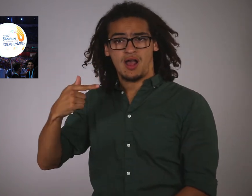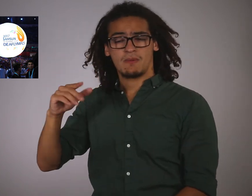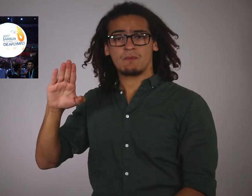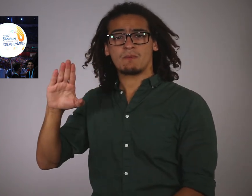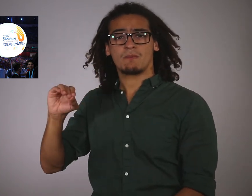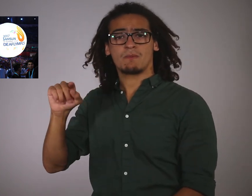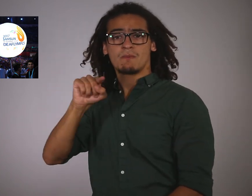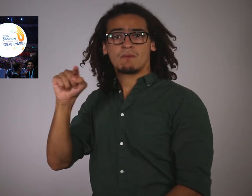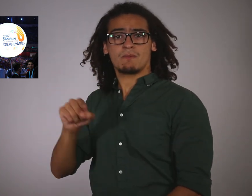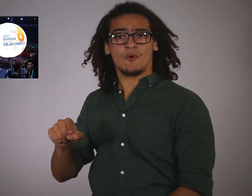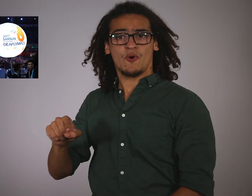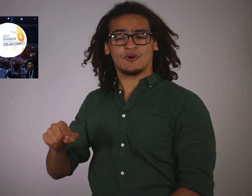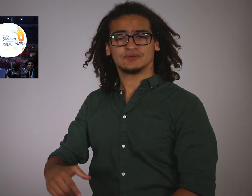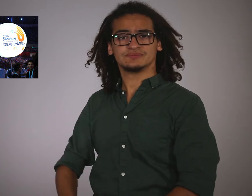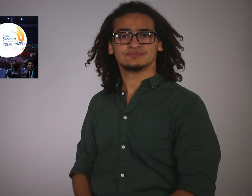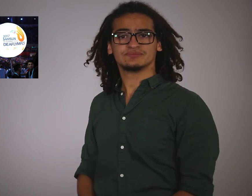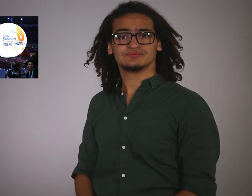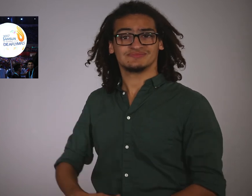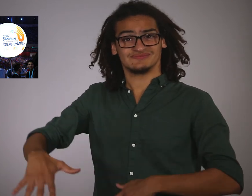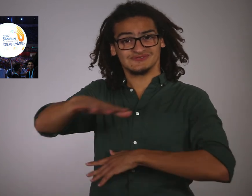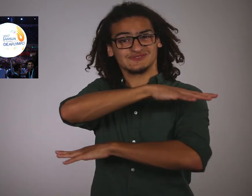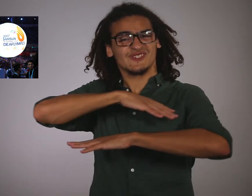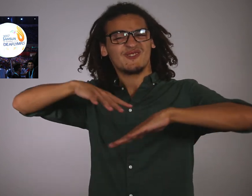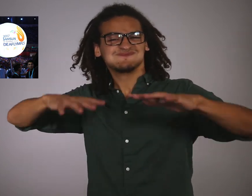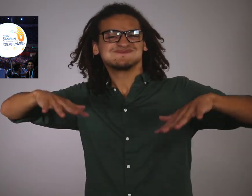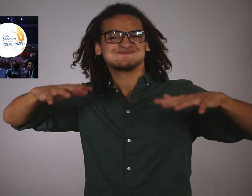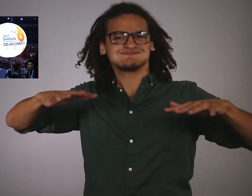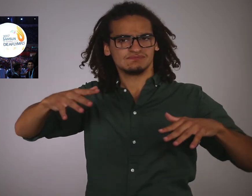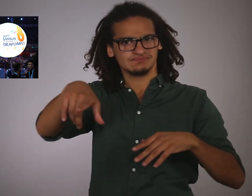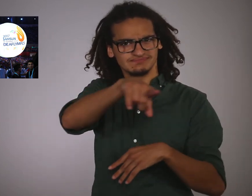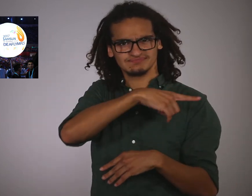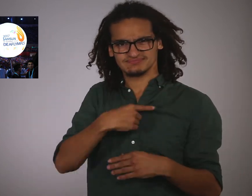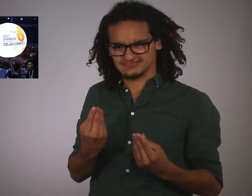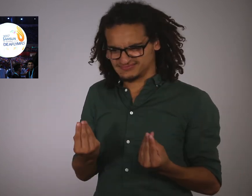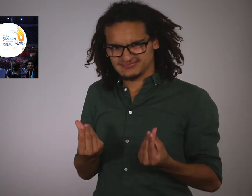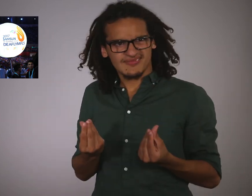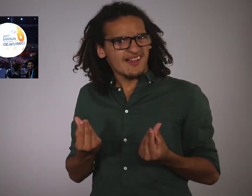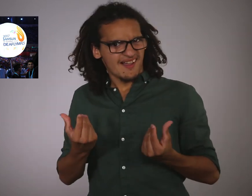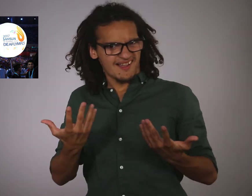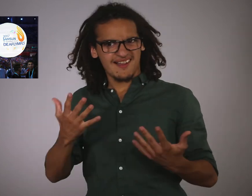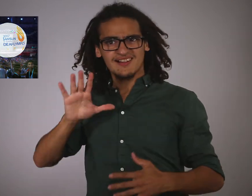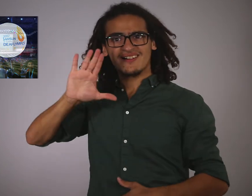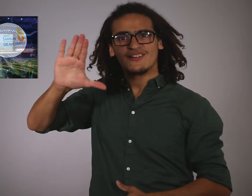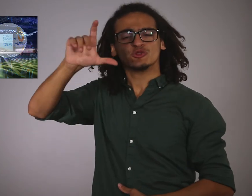musician Murat Boz. You could feel the pride of Turkey and